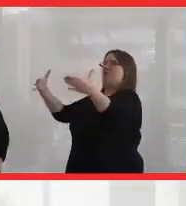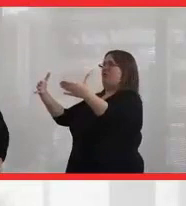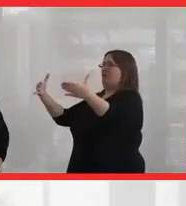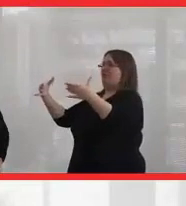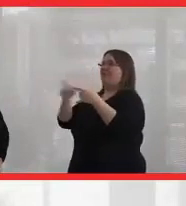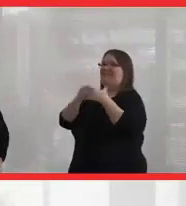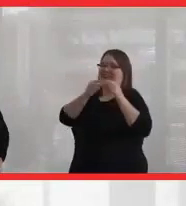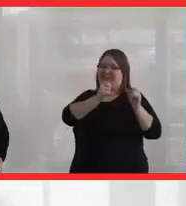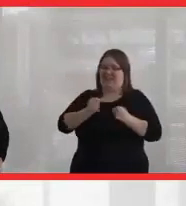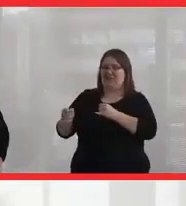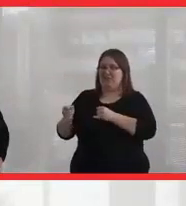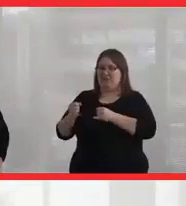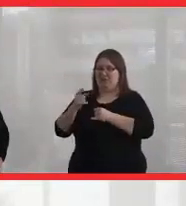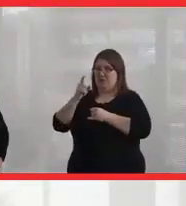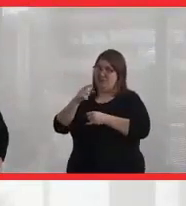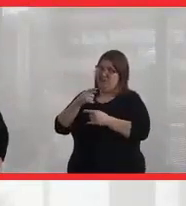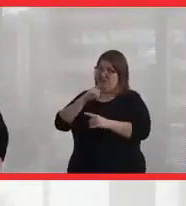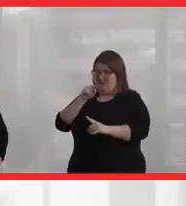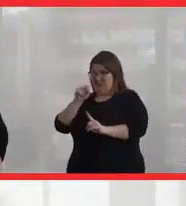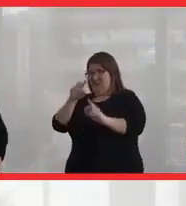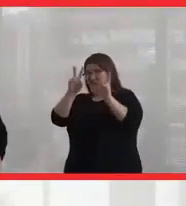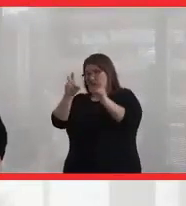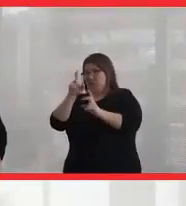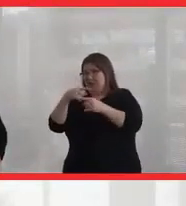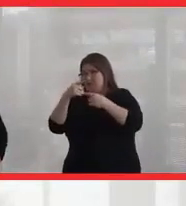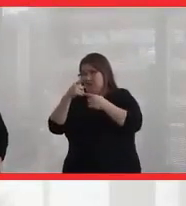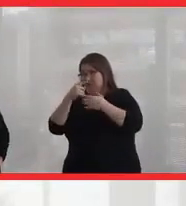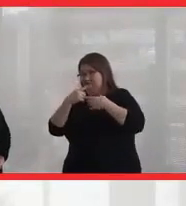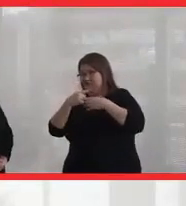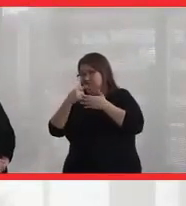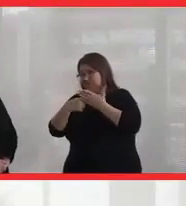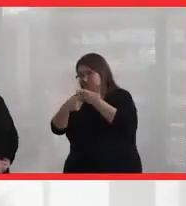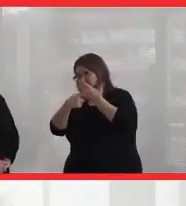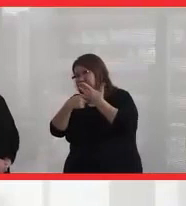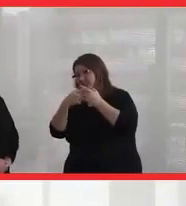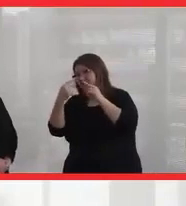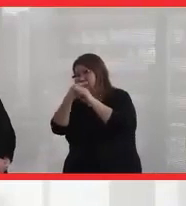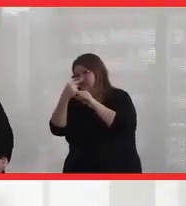about whether I need to fight about this thing right now or whether this really isn't the point right now,